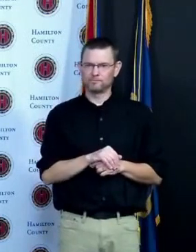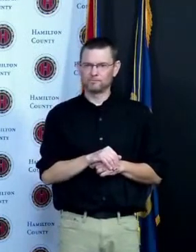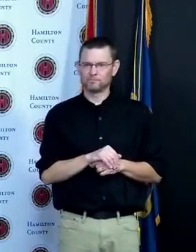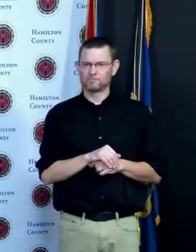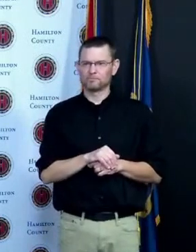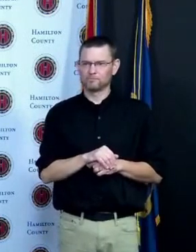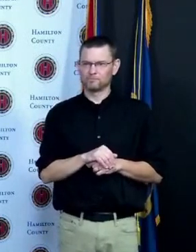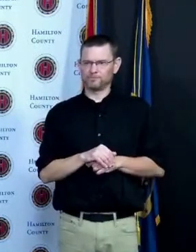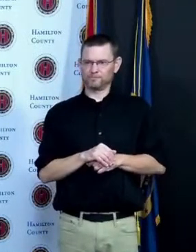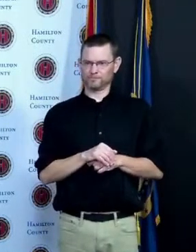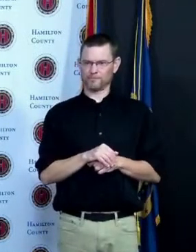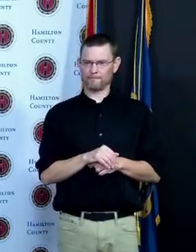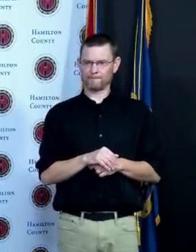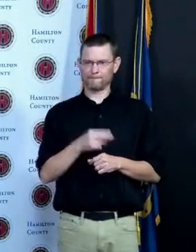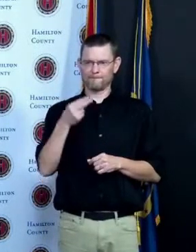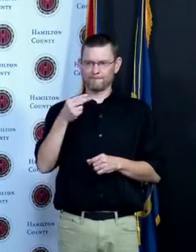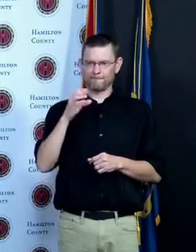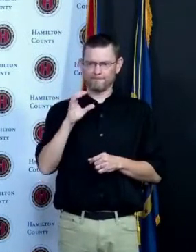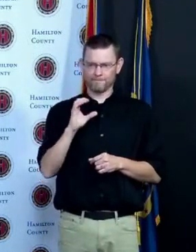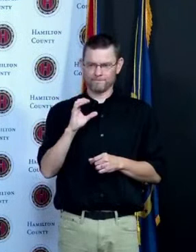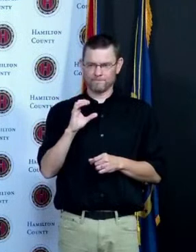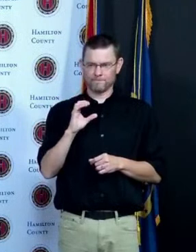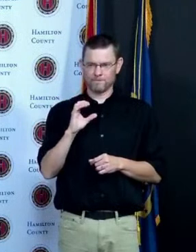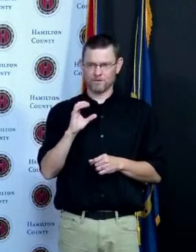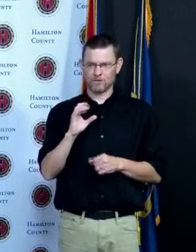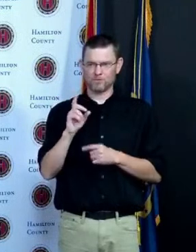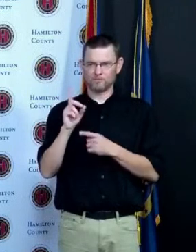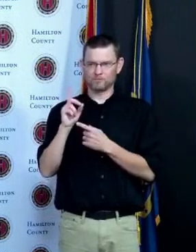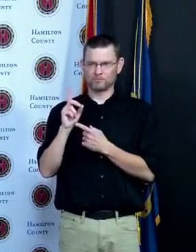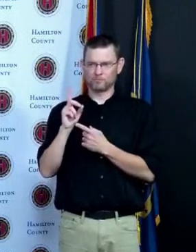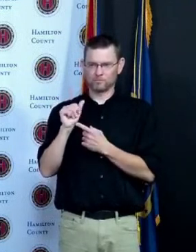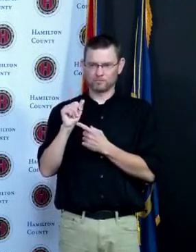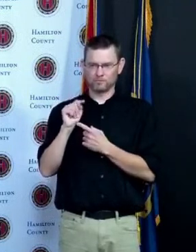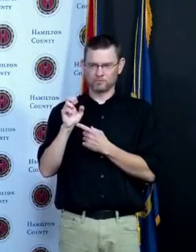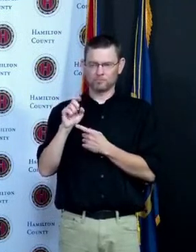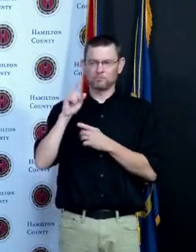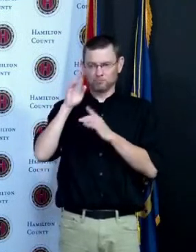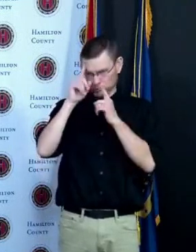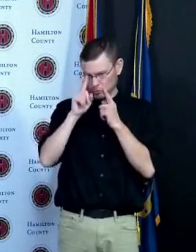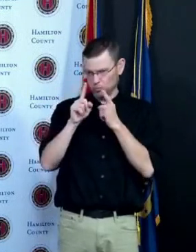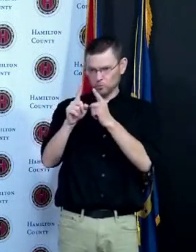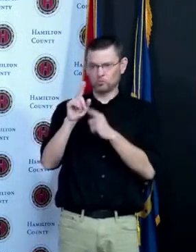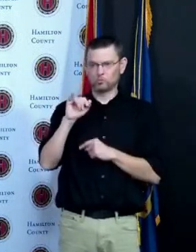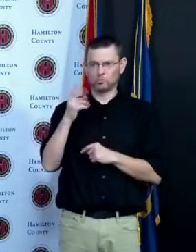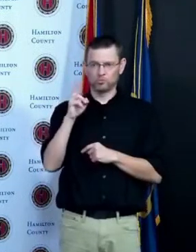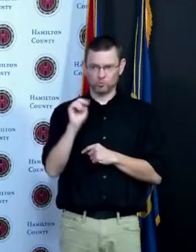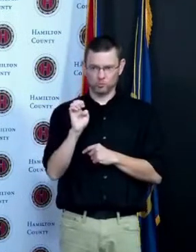for June are we still expecting to hit that majority deadline even with some of these slower